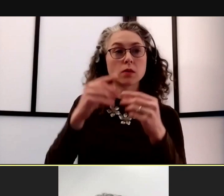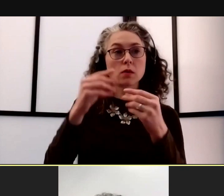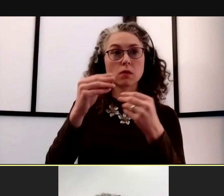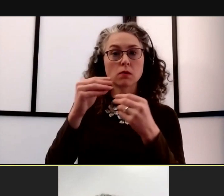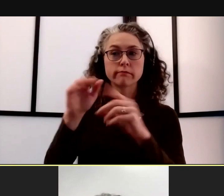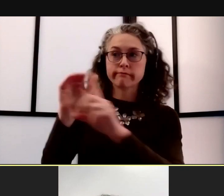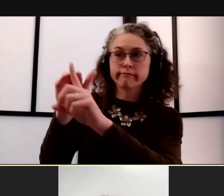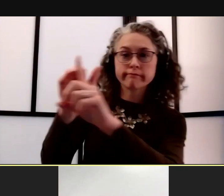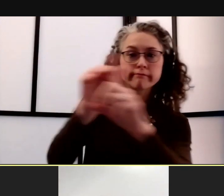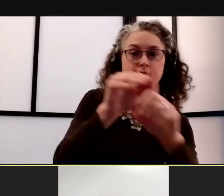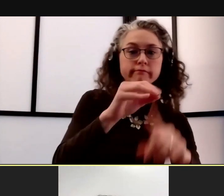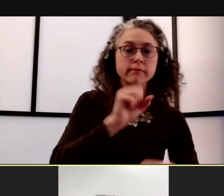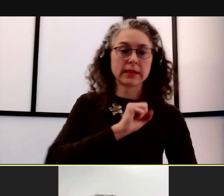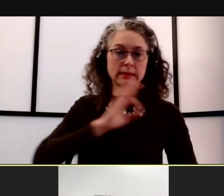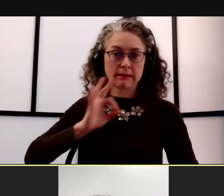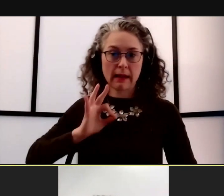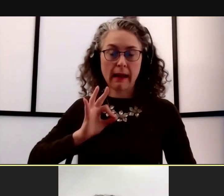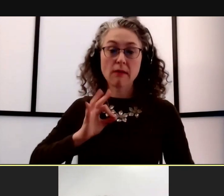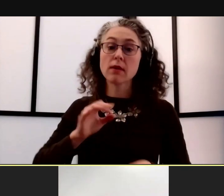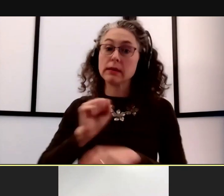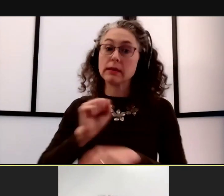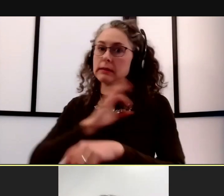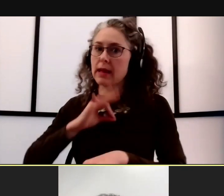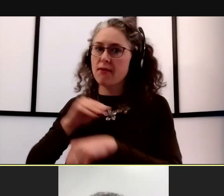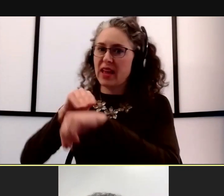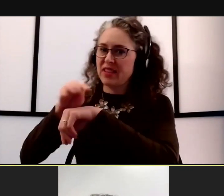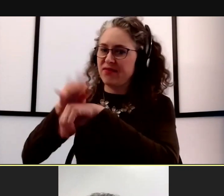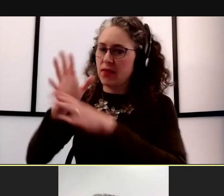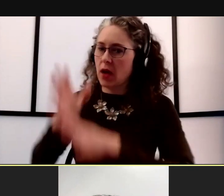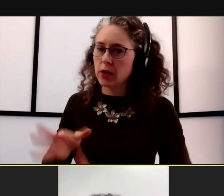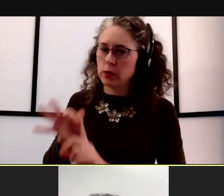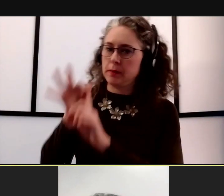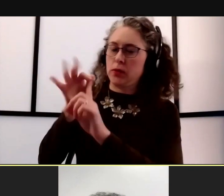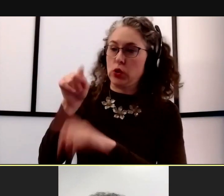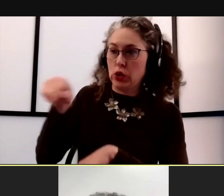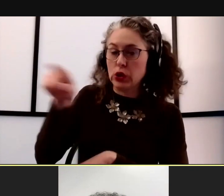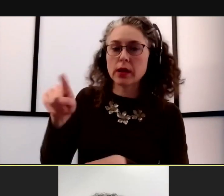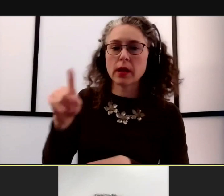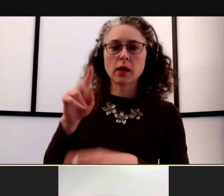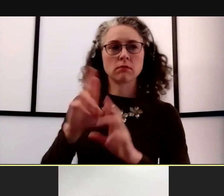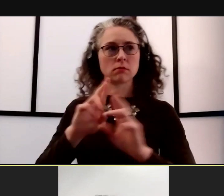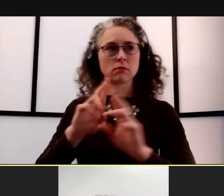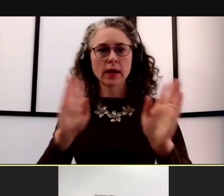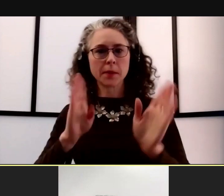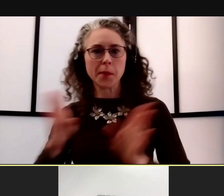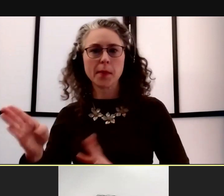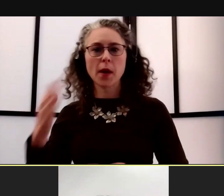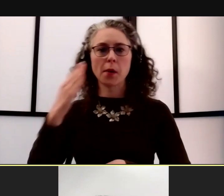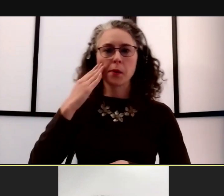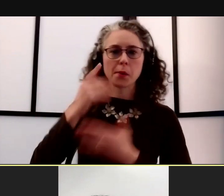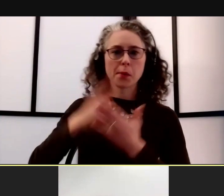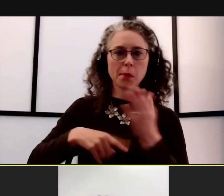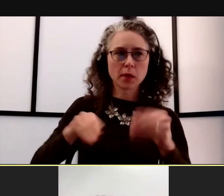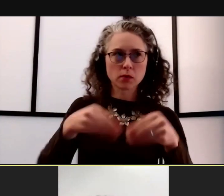in particular, our staff advisors so that they are well-prepared to support our students and play that critical role